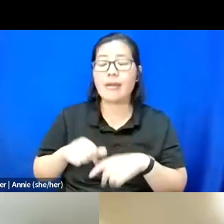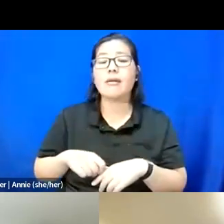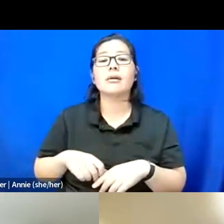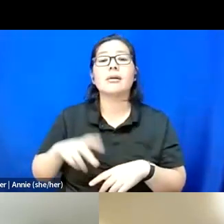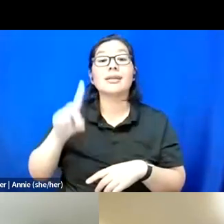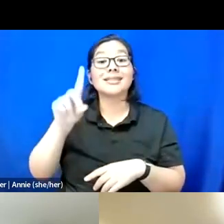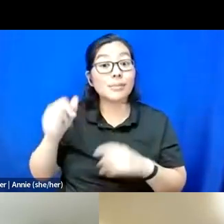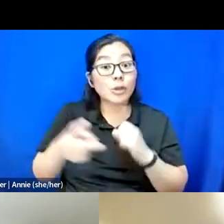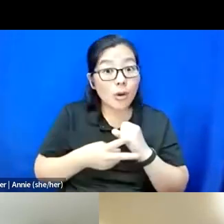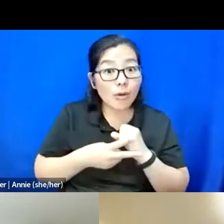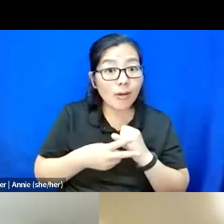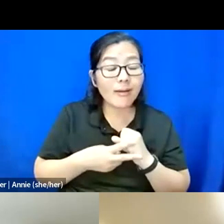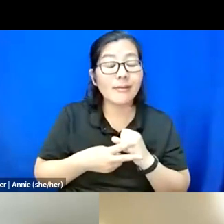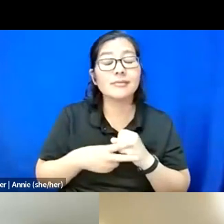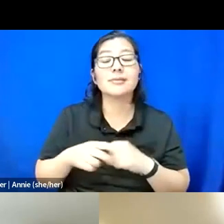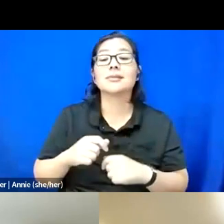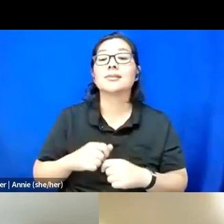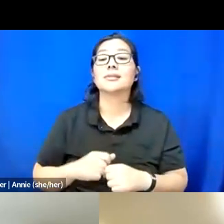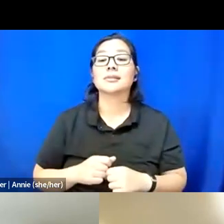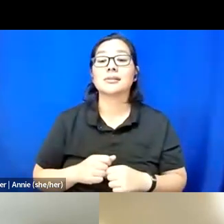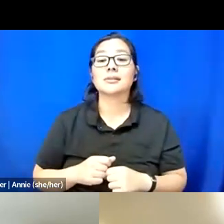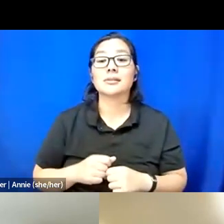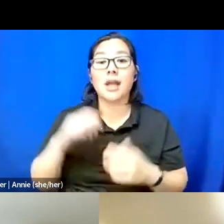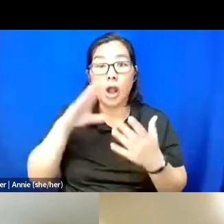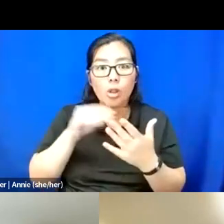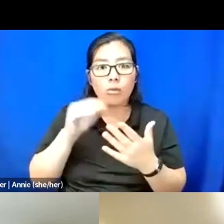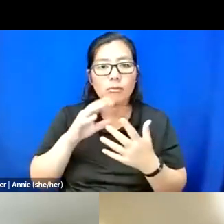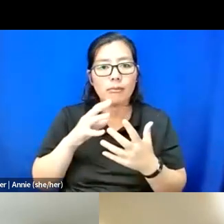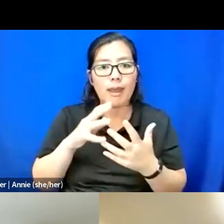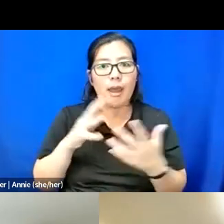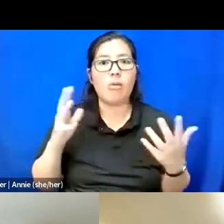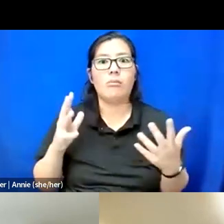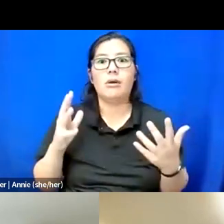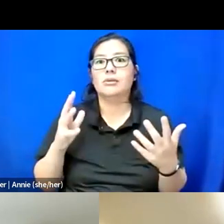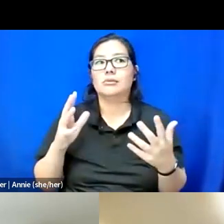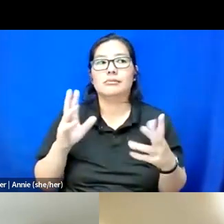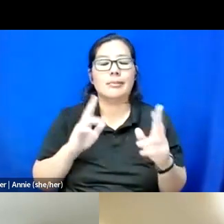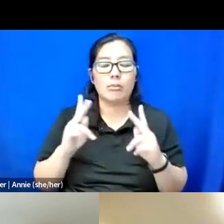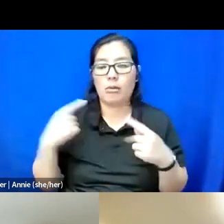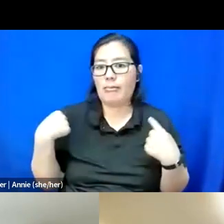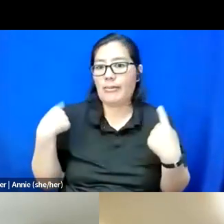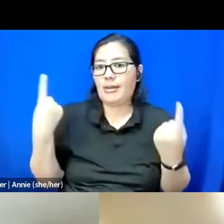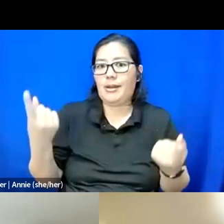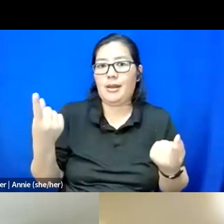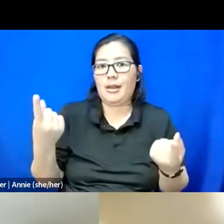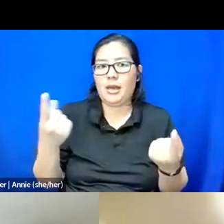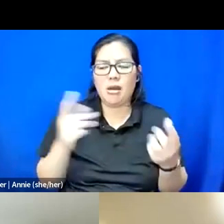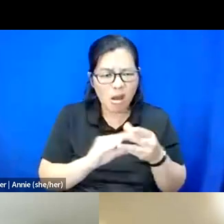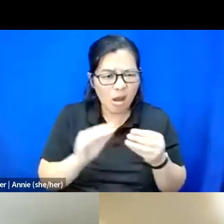And so, just learning how much people have been, like, saying the same thing for many, many years